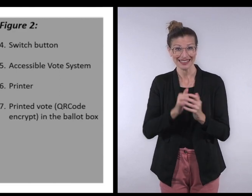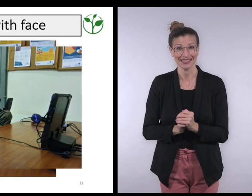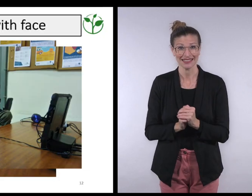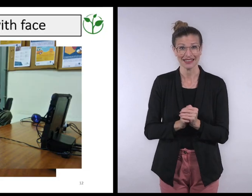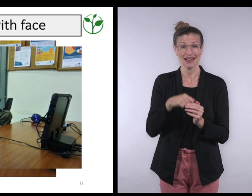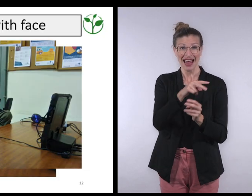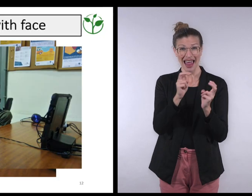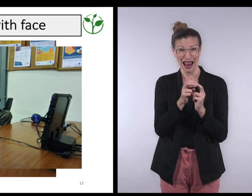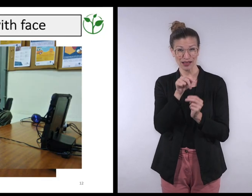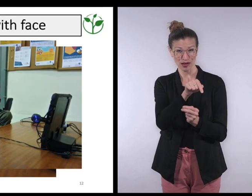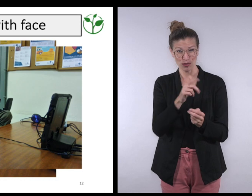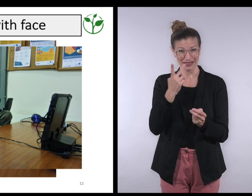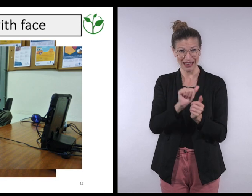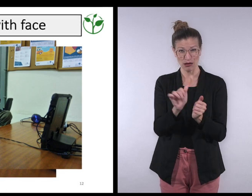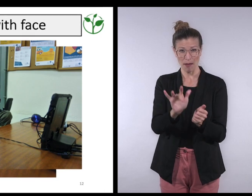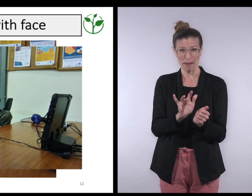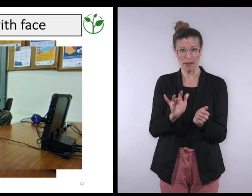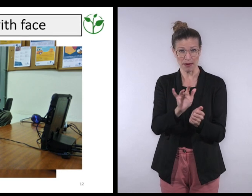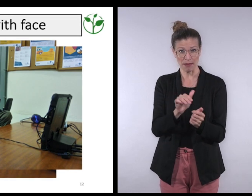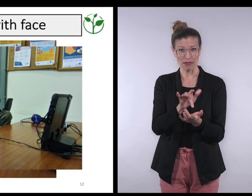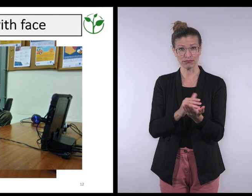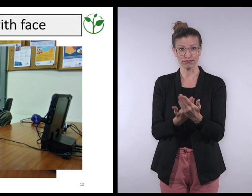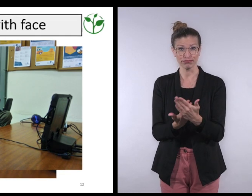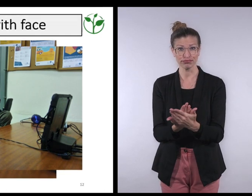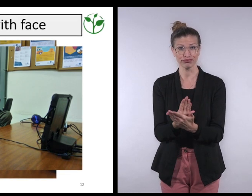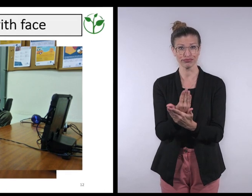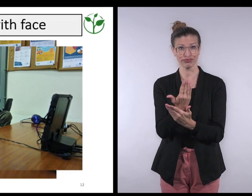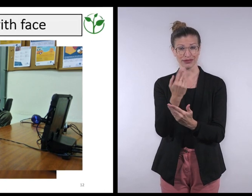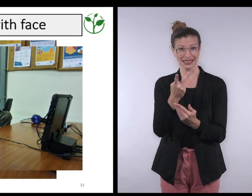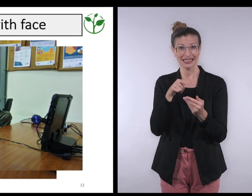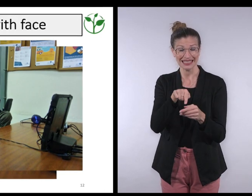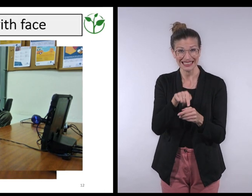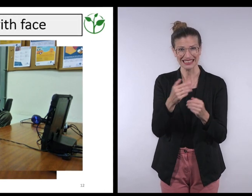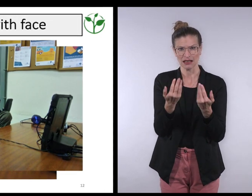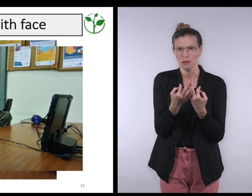and the product can be used from one election to another one.